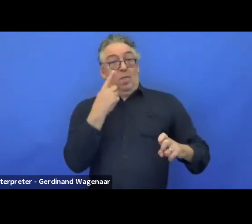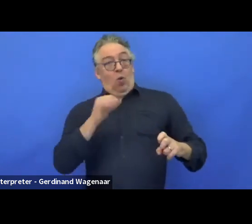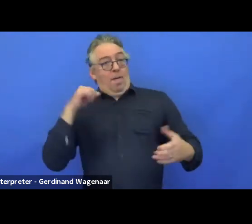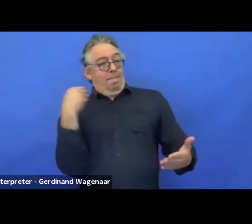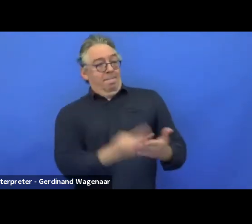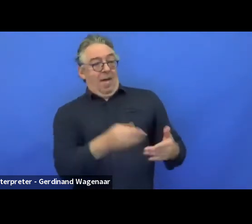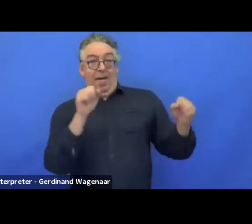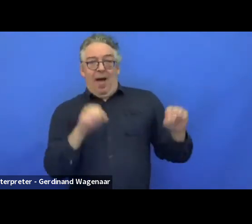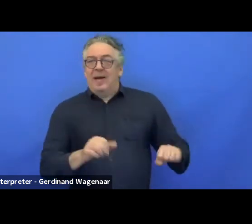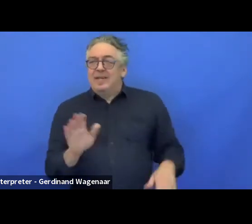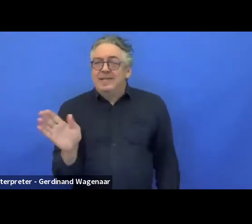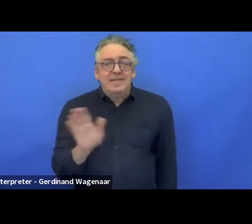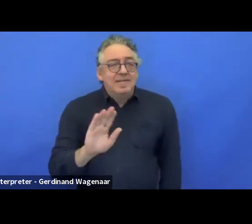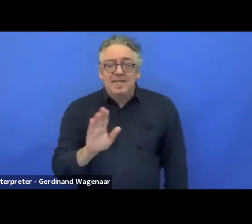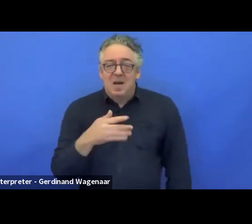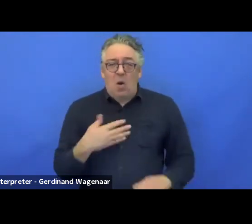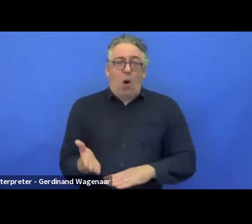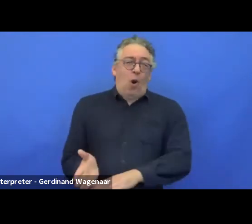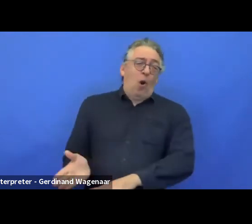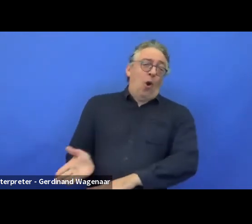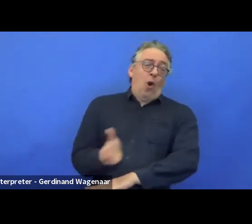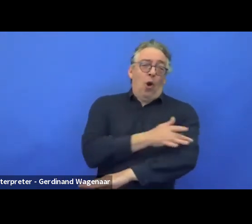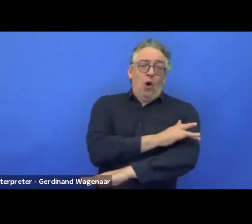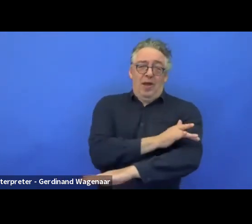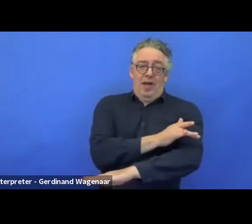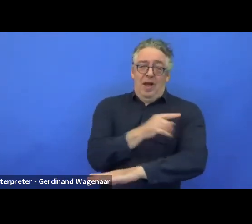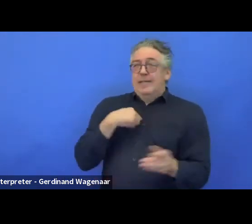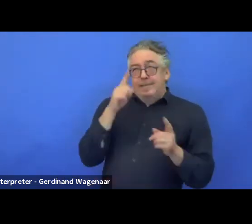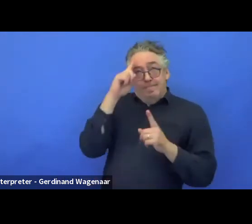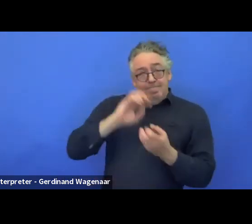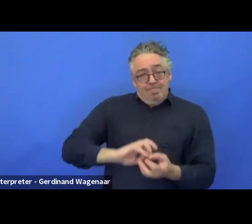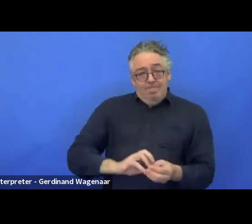And we need people with disabilities in the development of these prototypes.